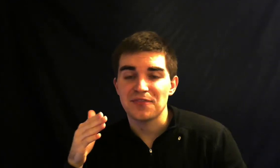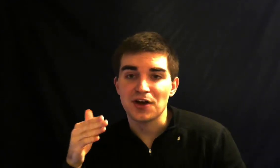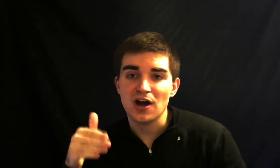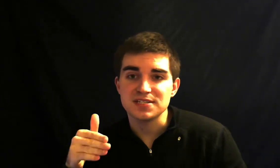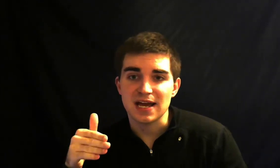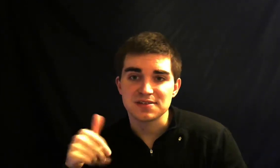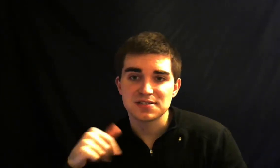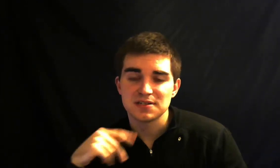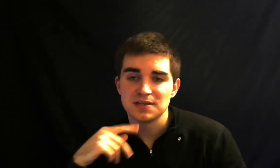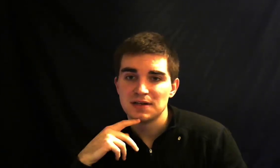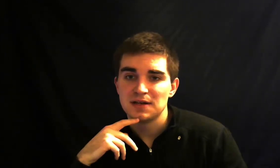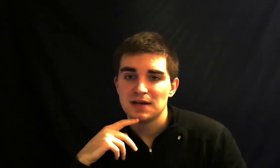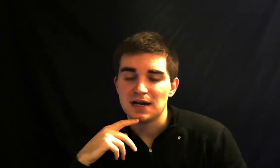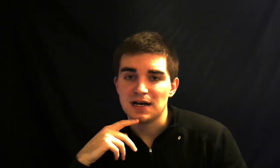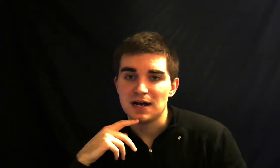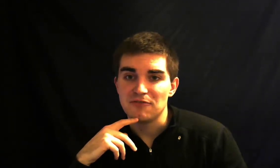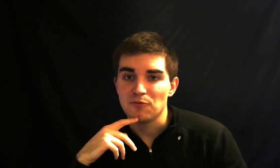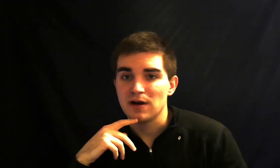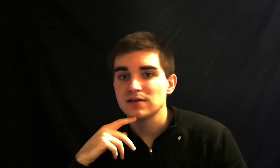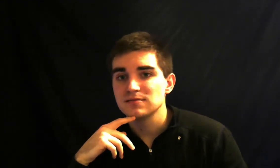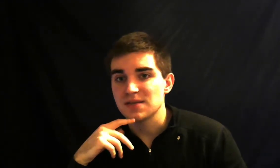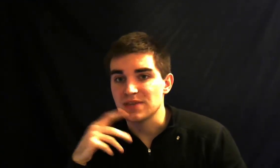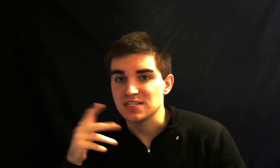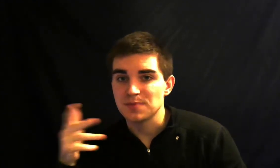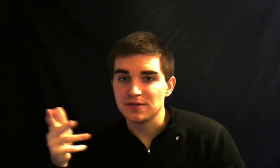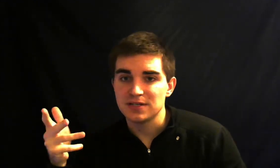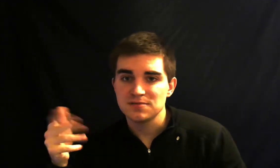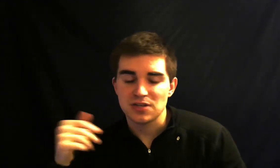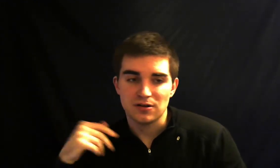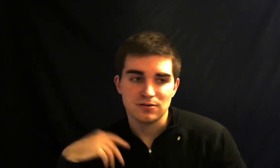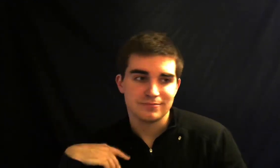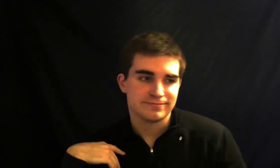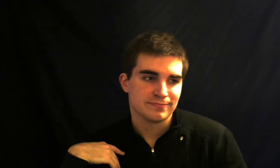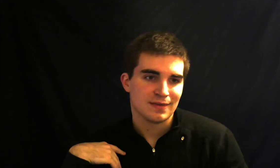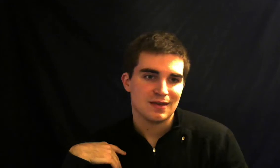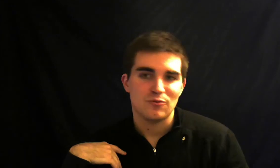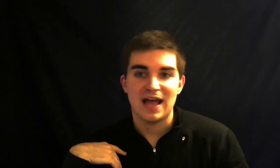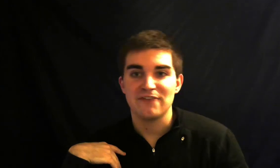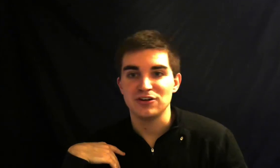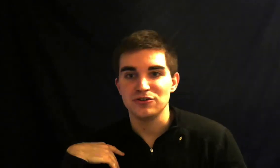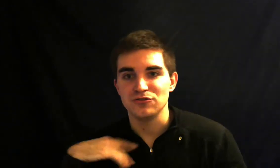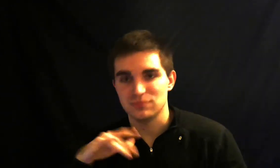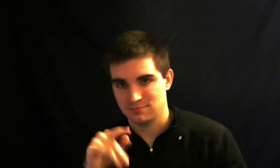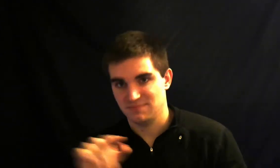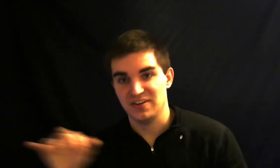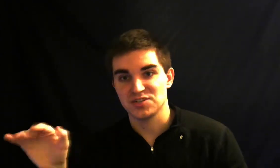context of what something is spelled in so we have a new fingerspelling